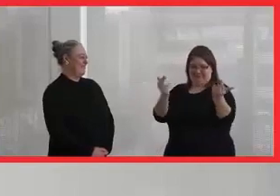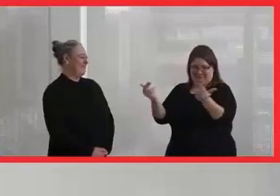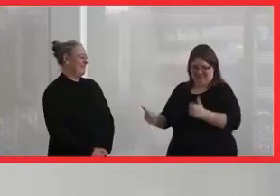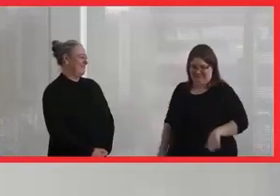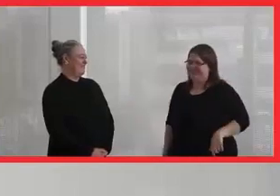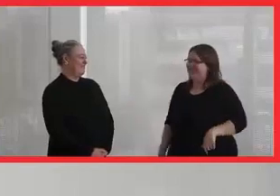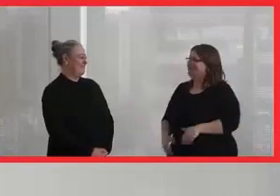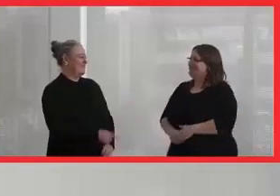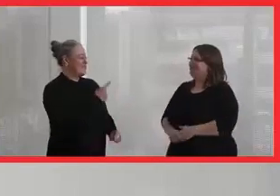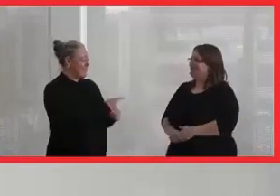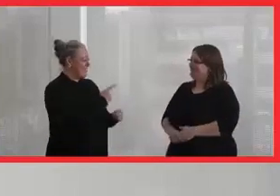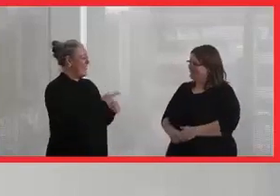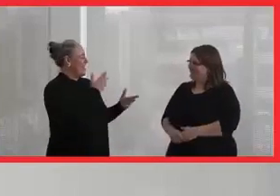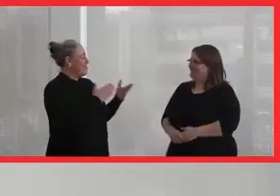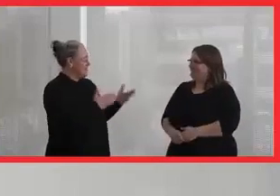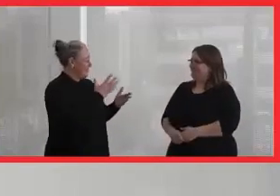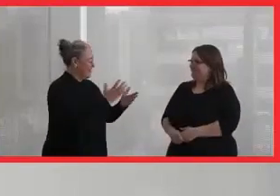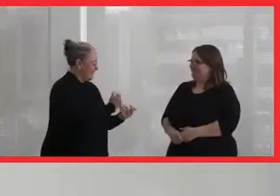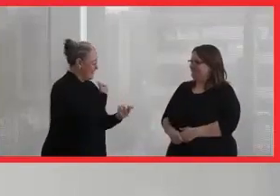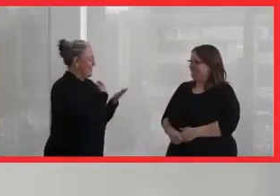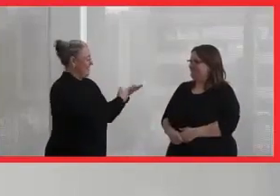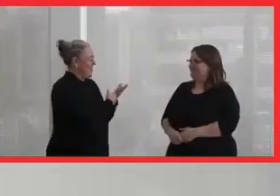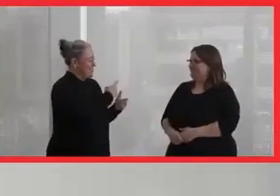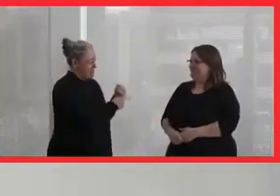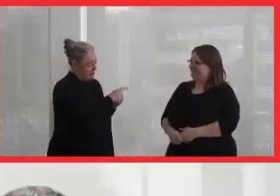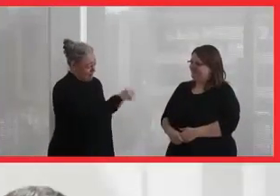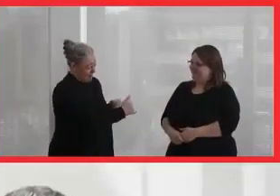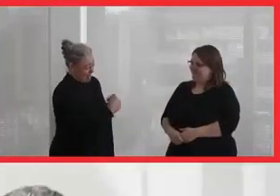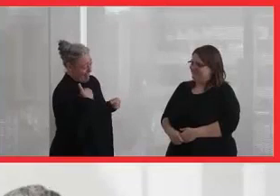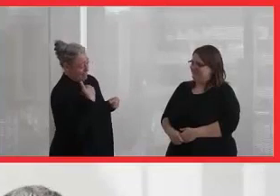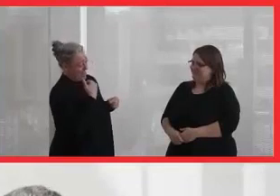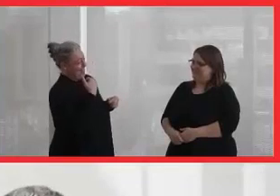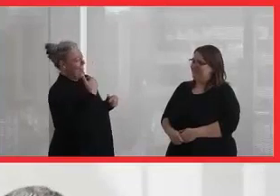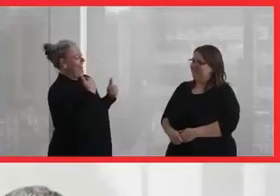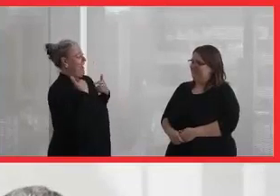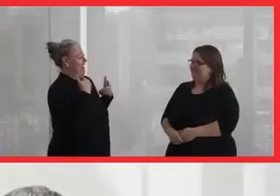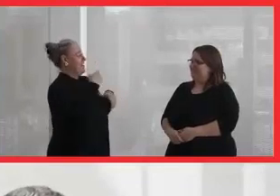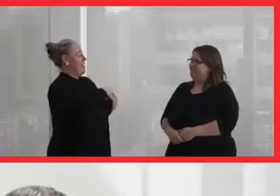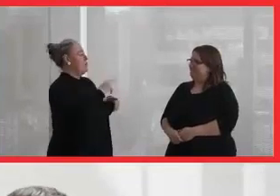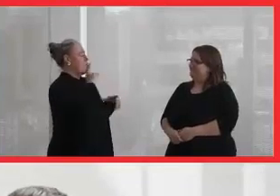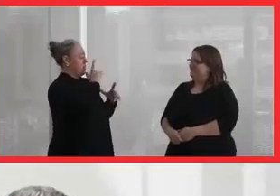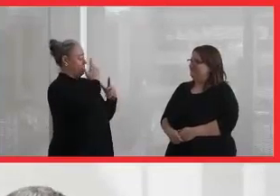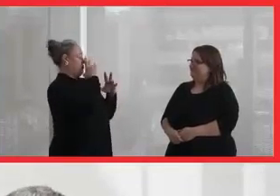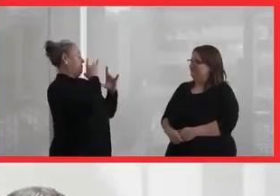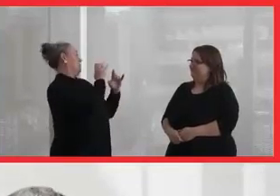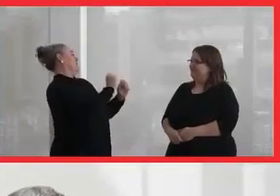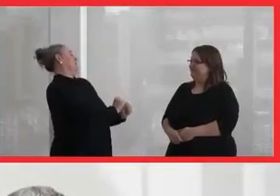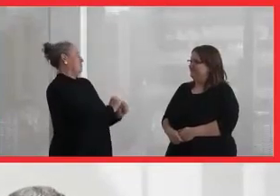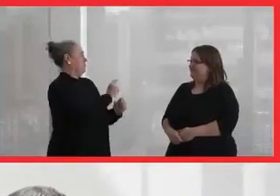Yeah. Maybe we could talk later in the talk, maybe if we have time, about your work, because it's really interesting what you're working on.